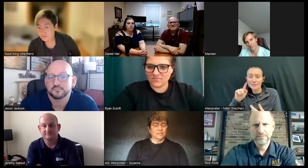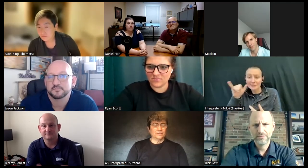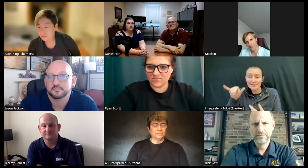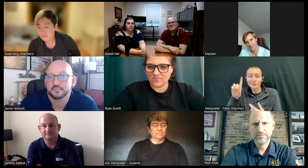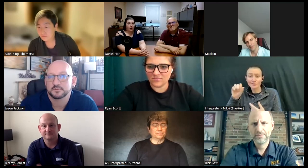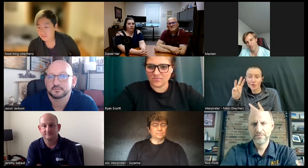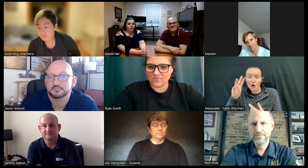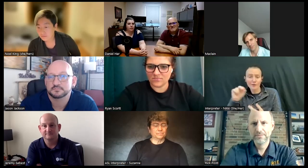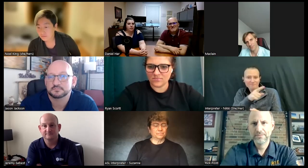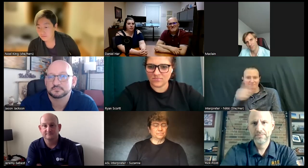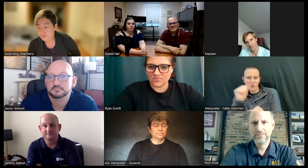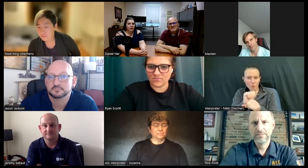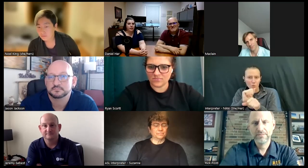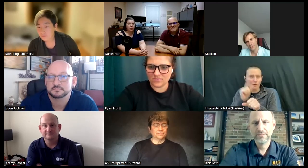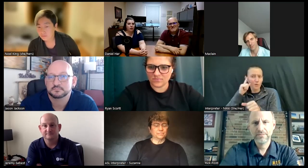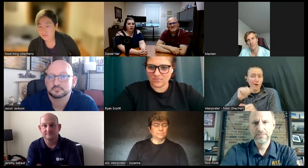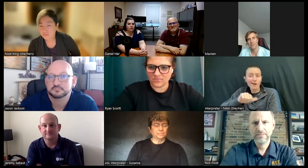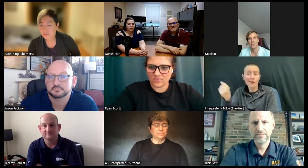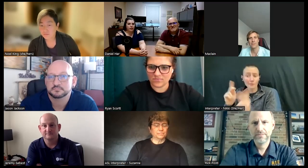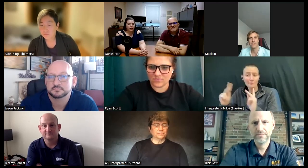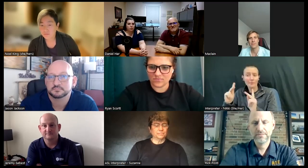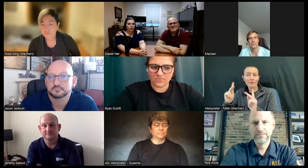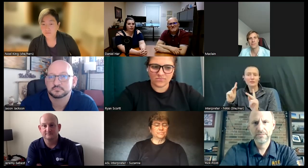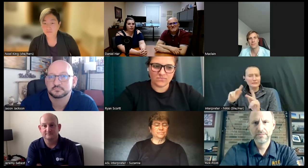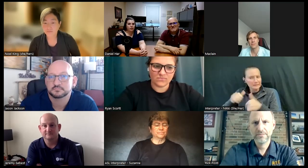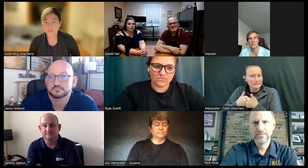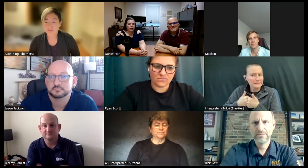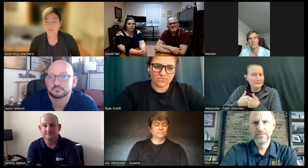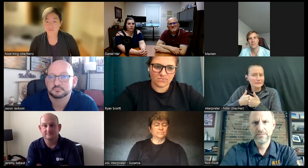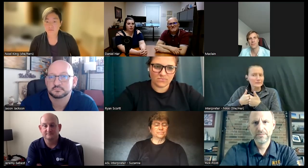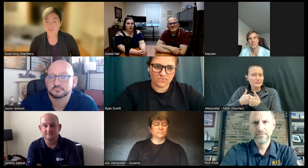working for others did you find it hard to find employers that would give you a